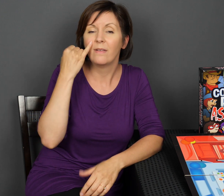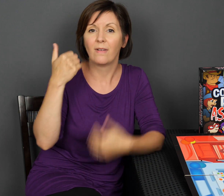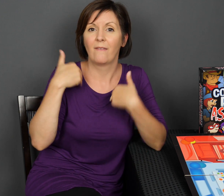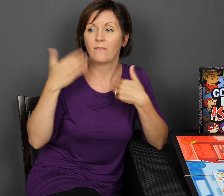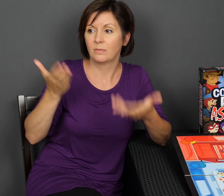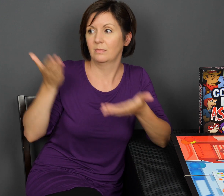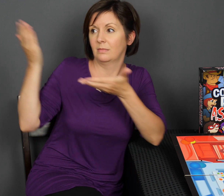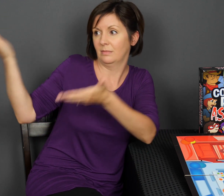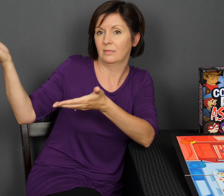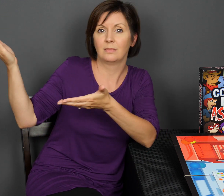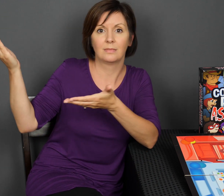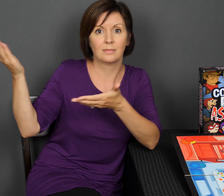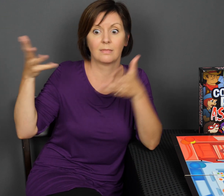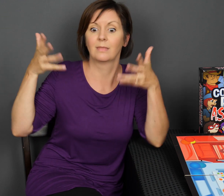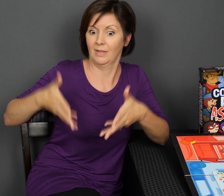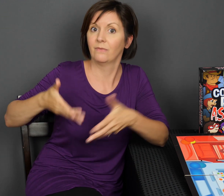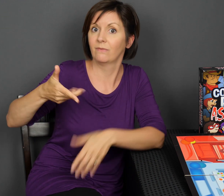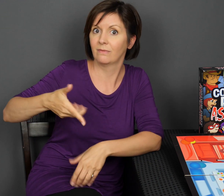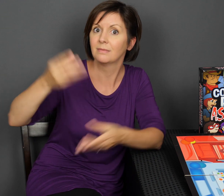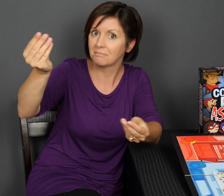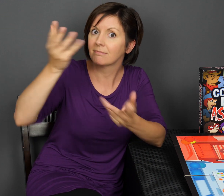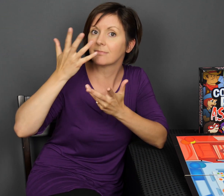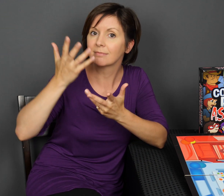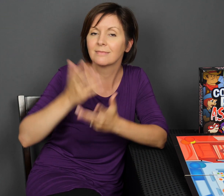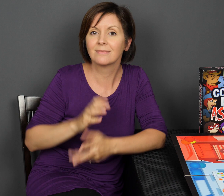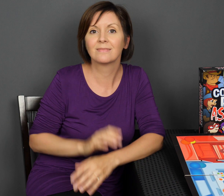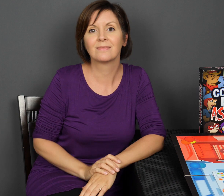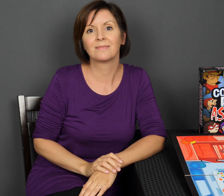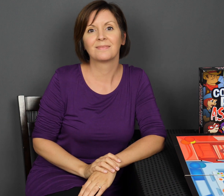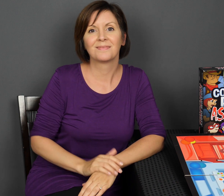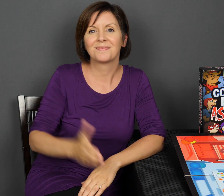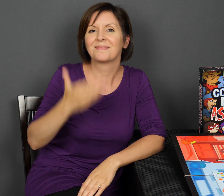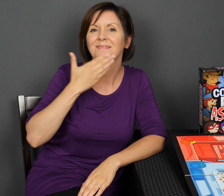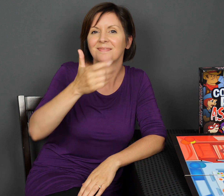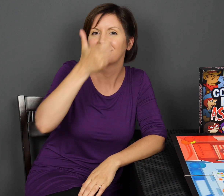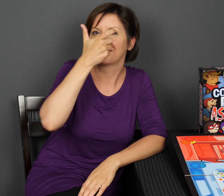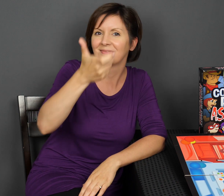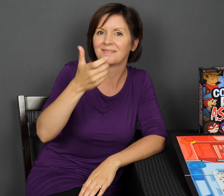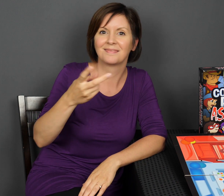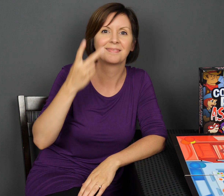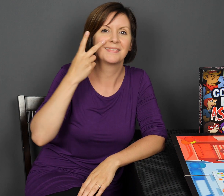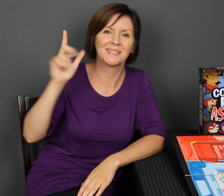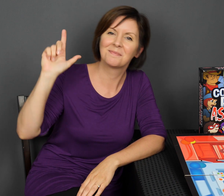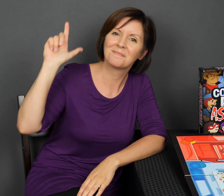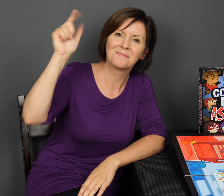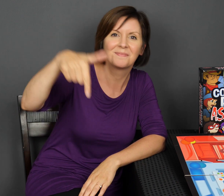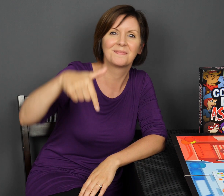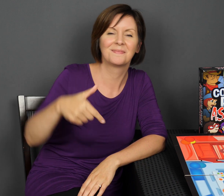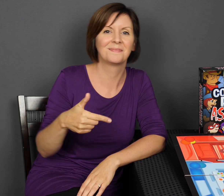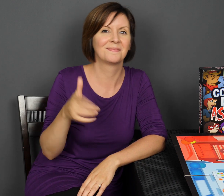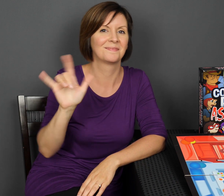Or even if you have any suggestions about the game, leave them below. Thanks for watching! See you next time. Bye bye!